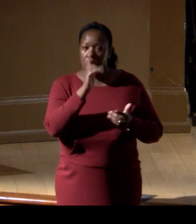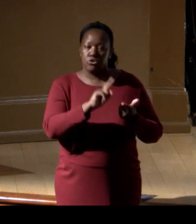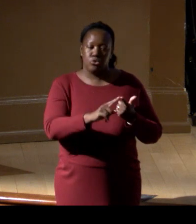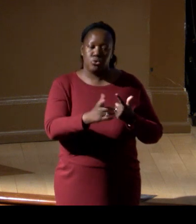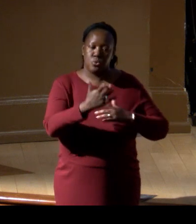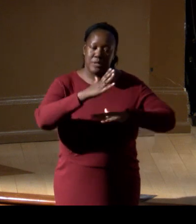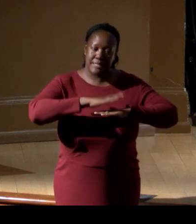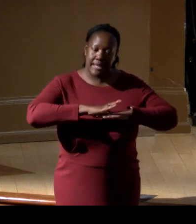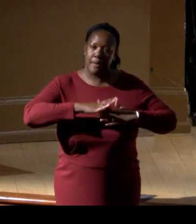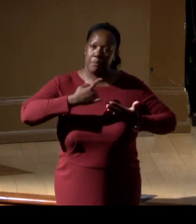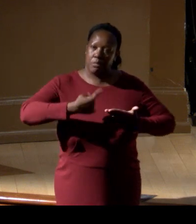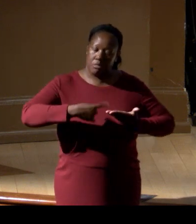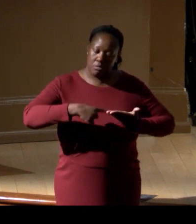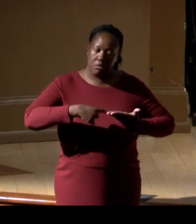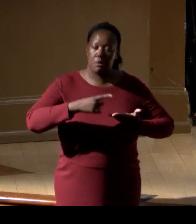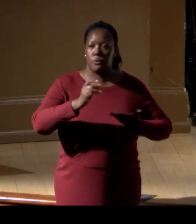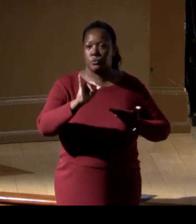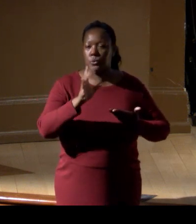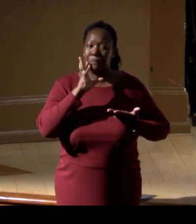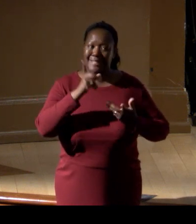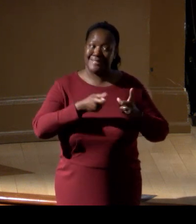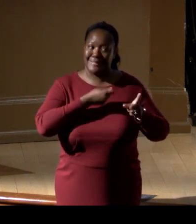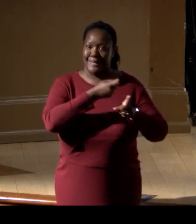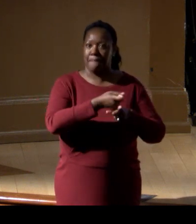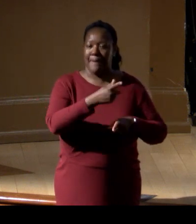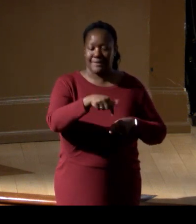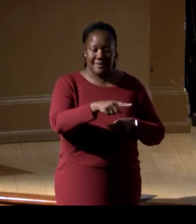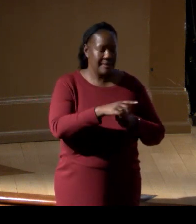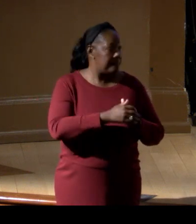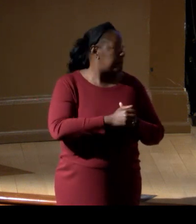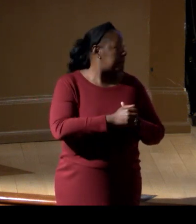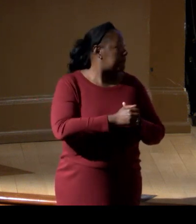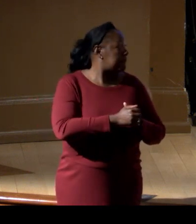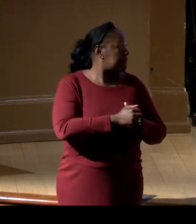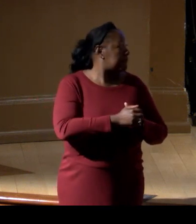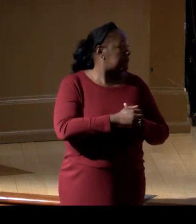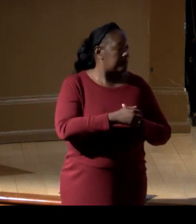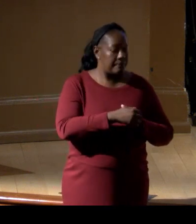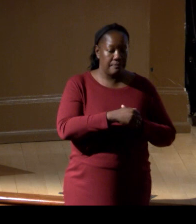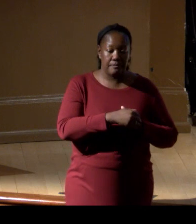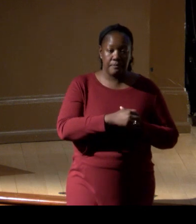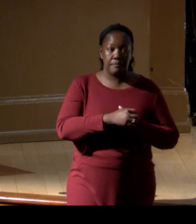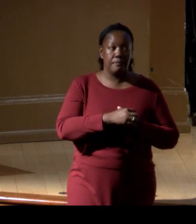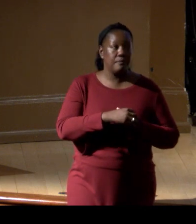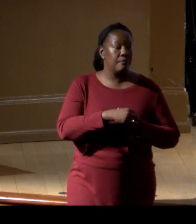that sometimes goes back 10,000 years. But I was just gonna do a call out to the scientists